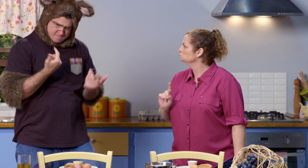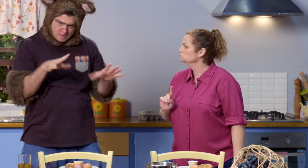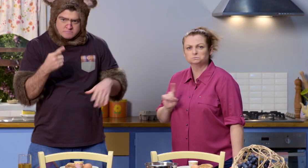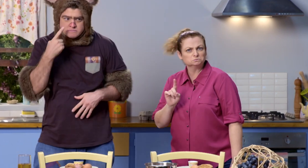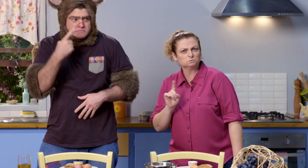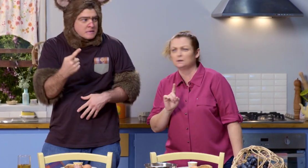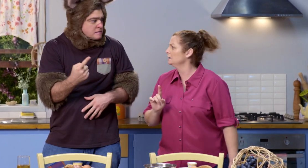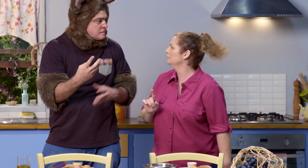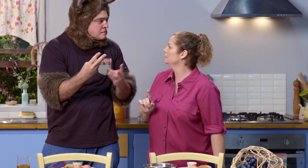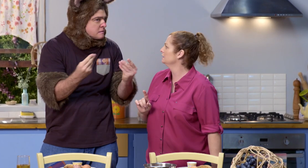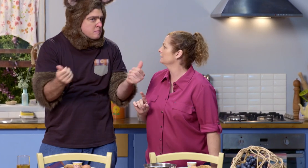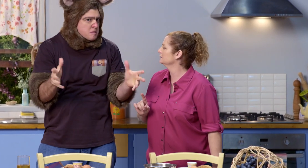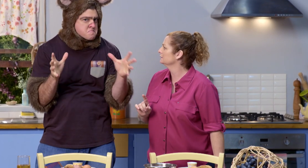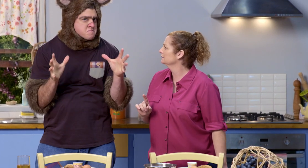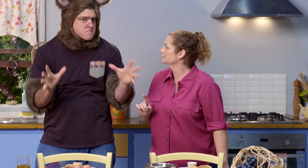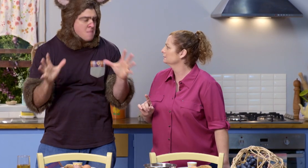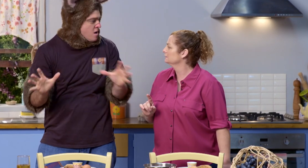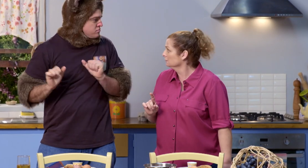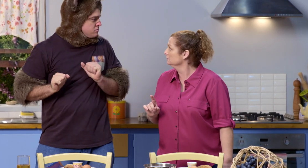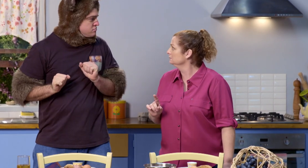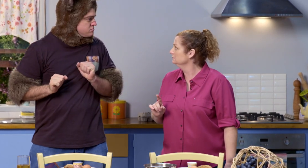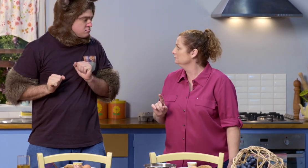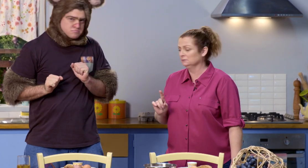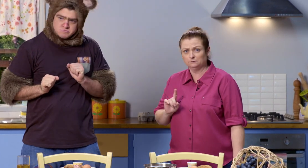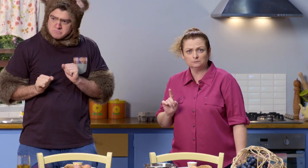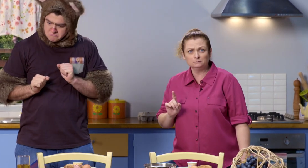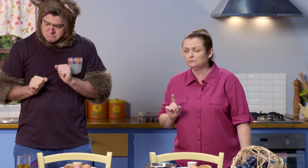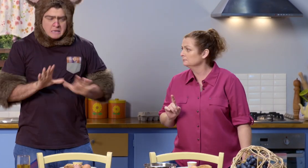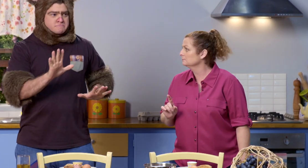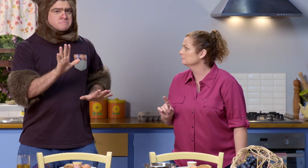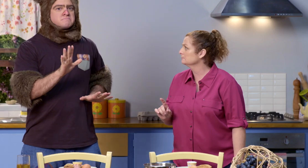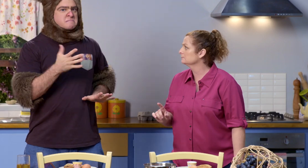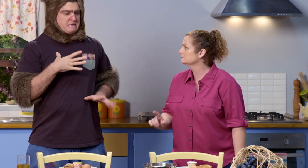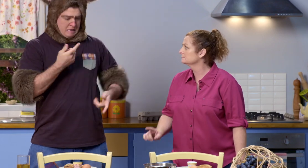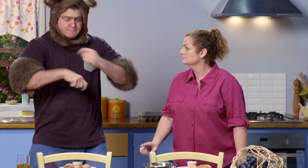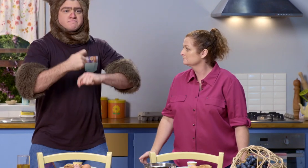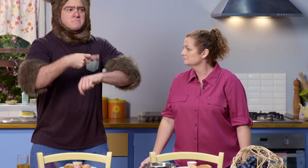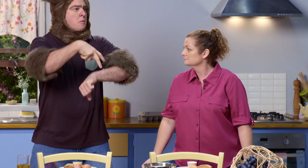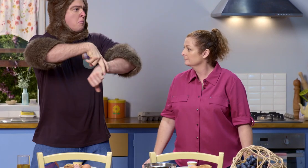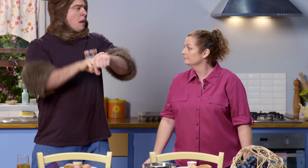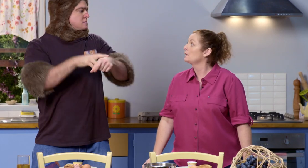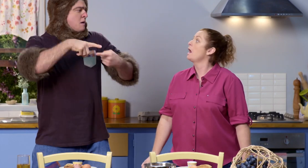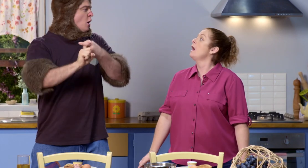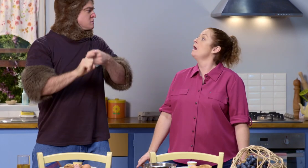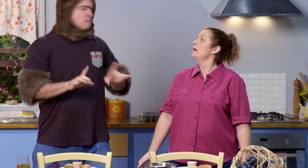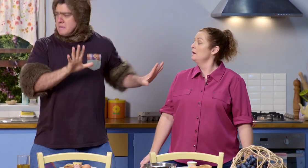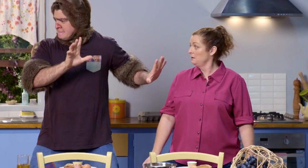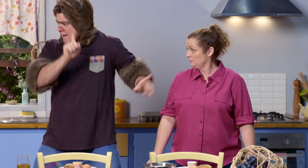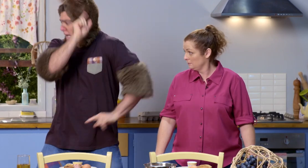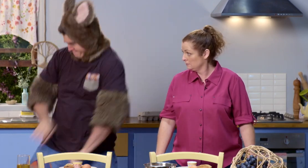I have seen something very strange. Well, what is it? Ah-ha! I need to become Police Officer Possum.